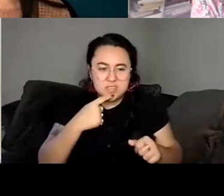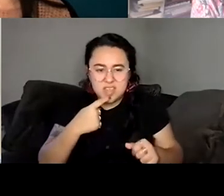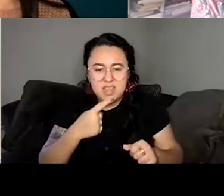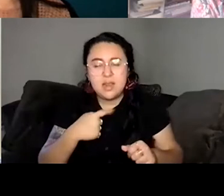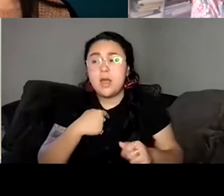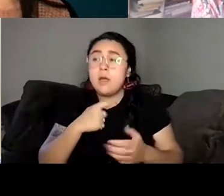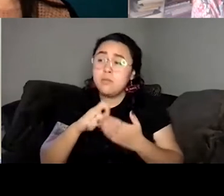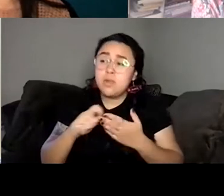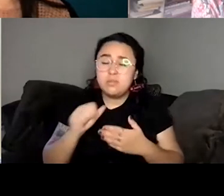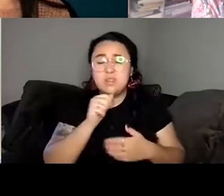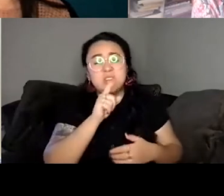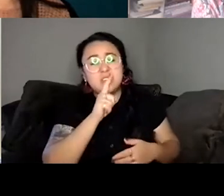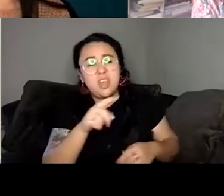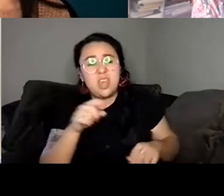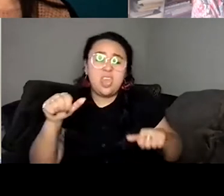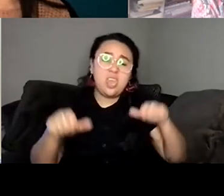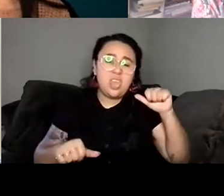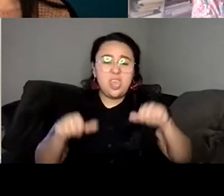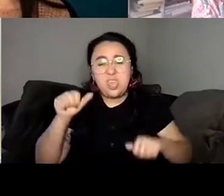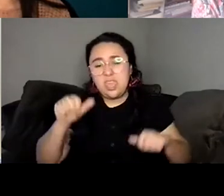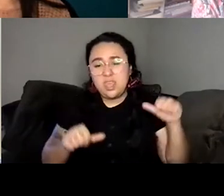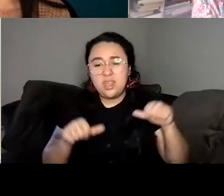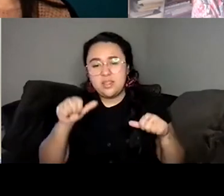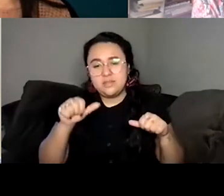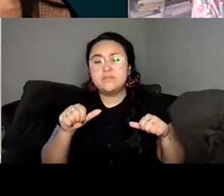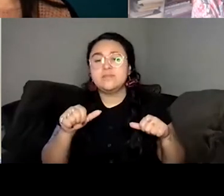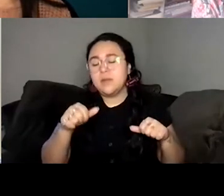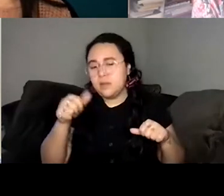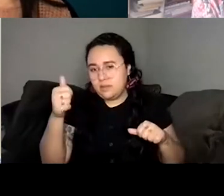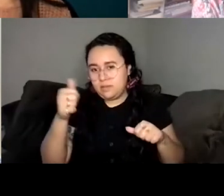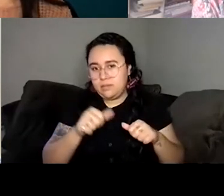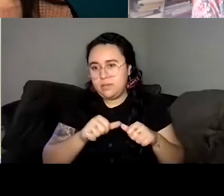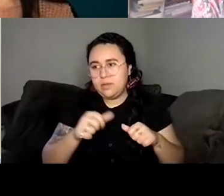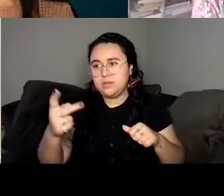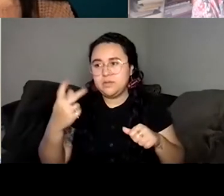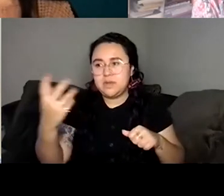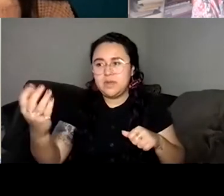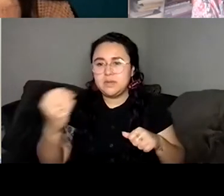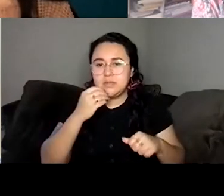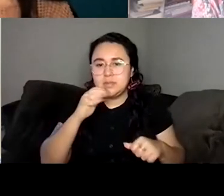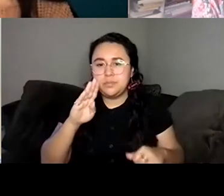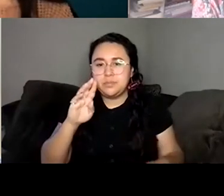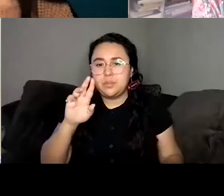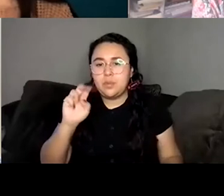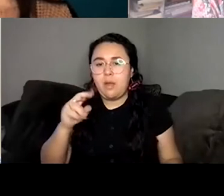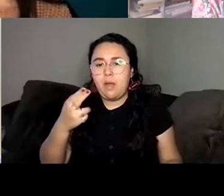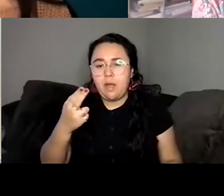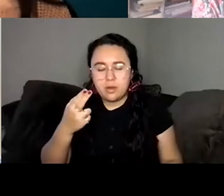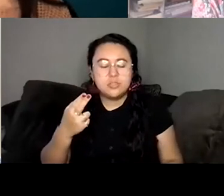those brunches and stuff that we had when Yeah, a lot of the work of keeping faith happens